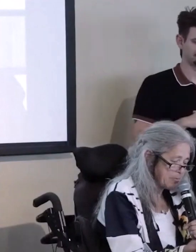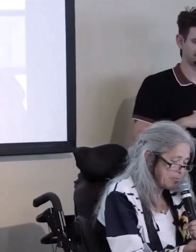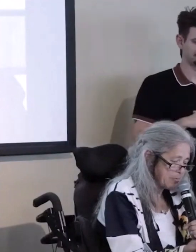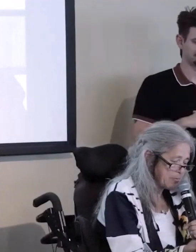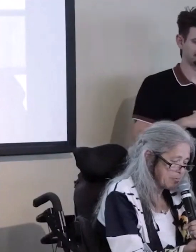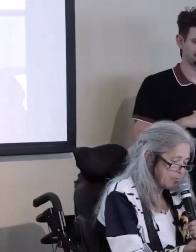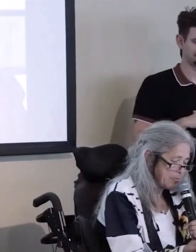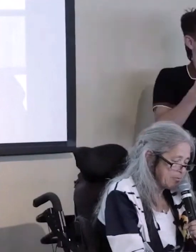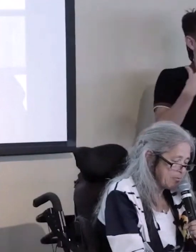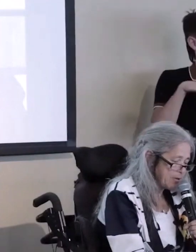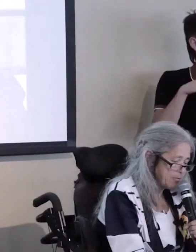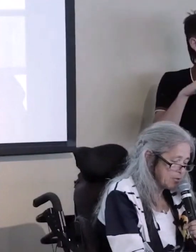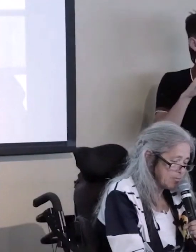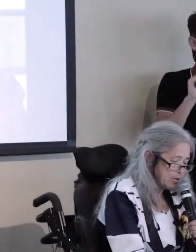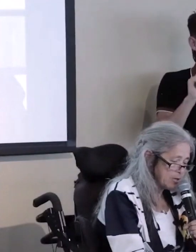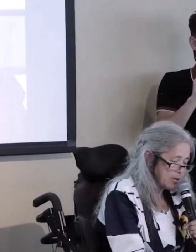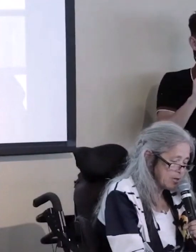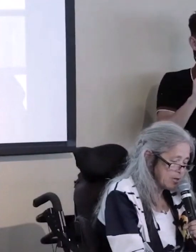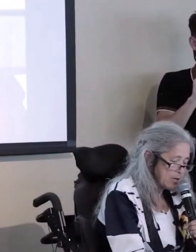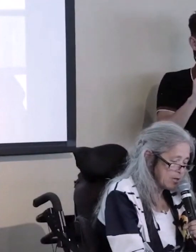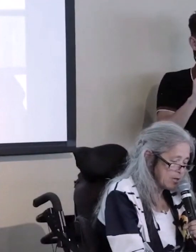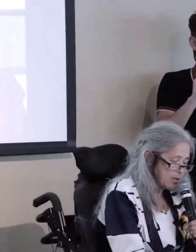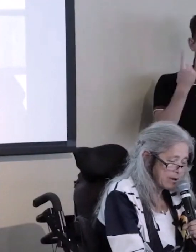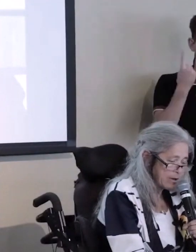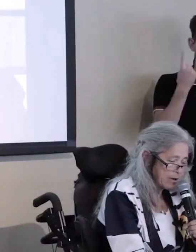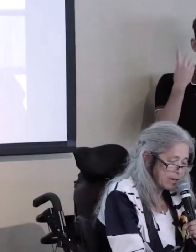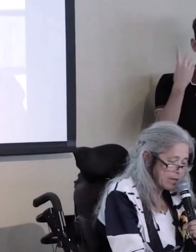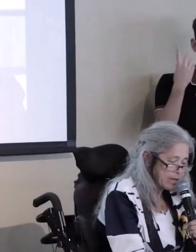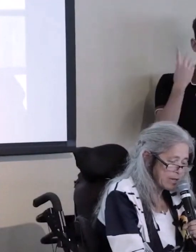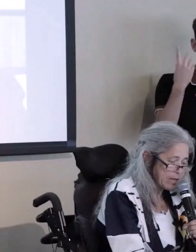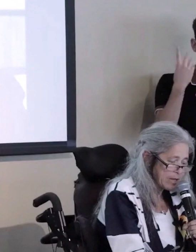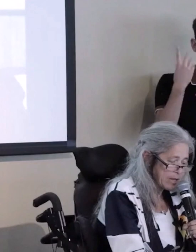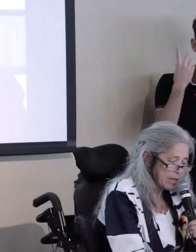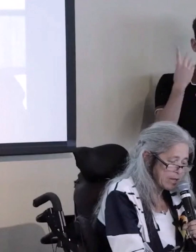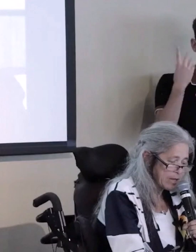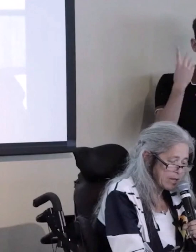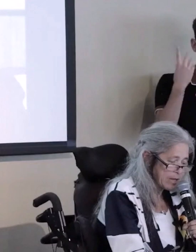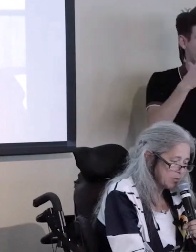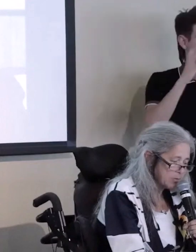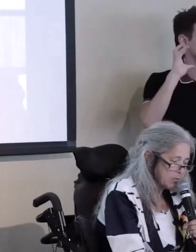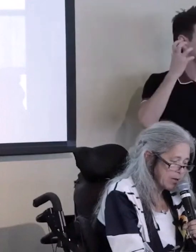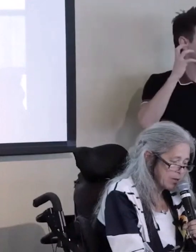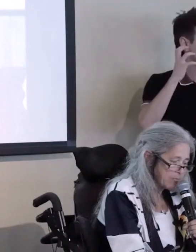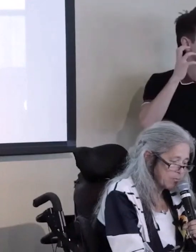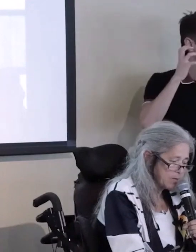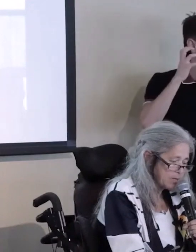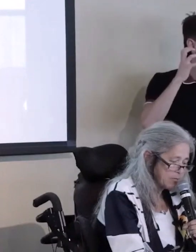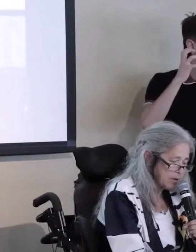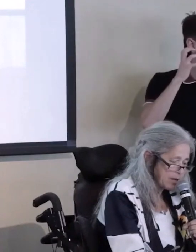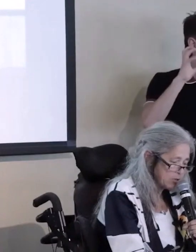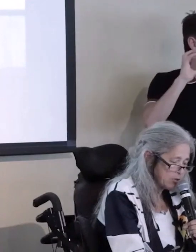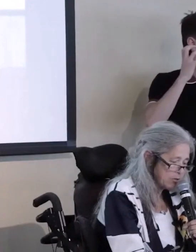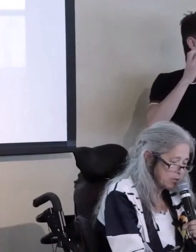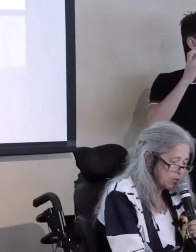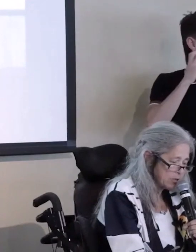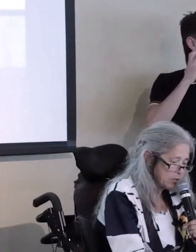she was always involved in communication and particularly radio, she worked for many years with Radio for Peace International and taught people